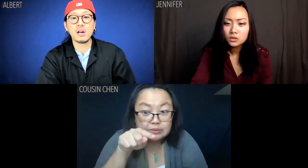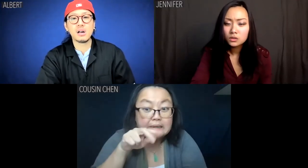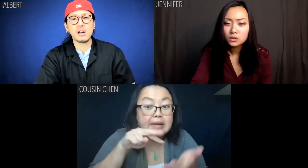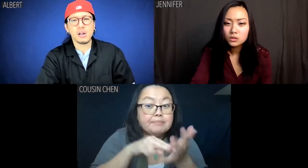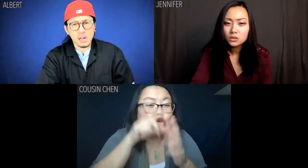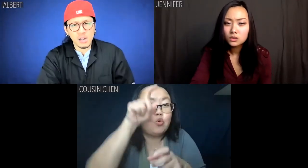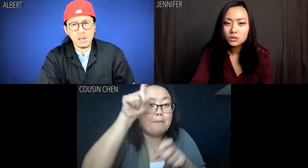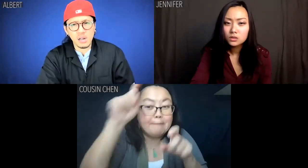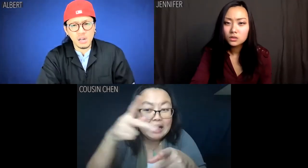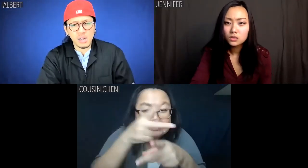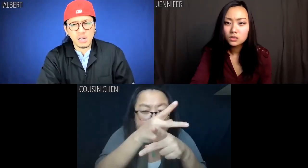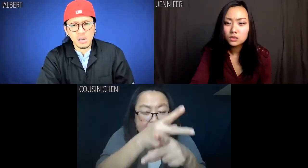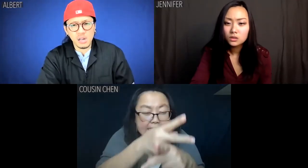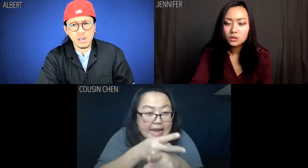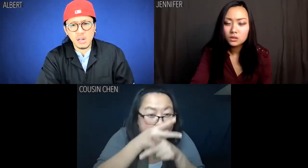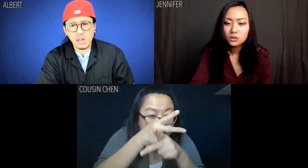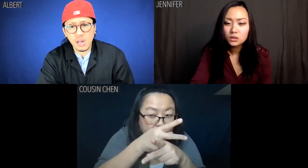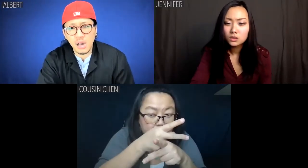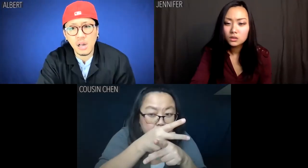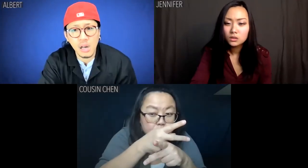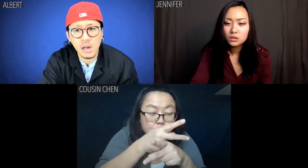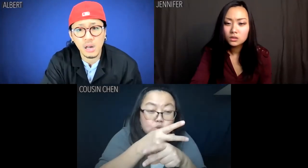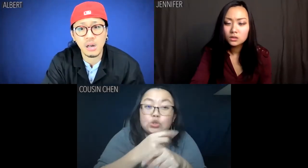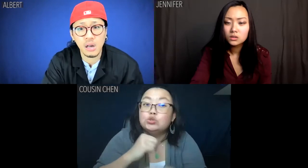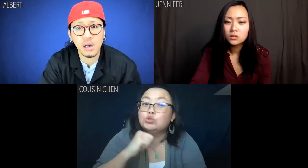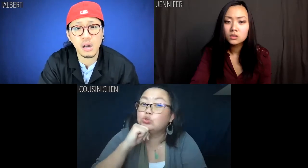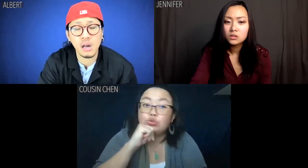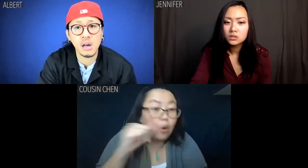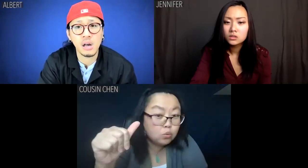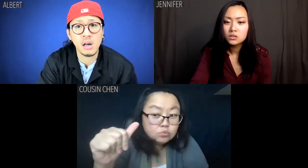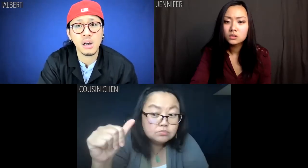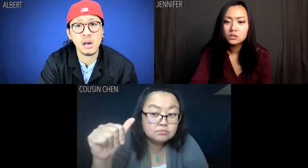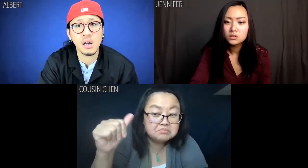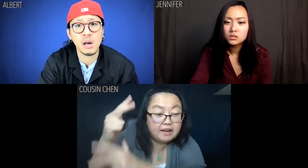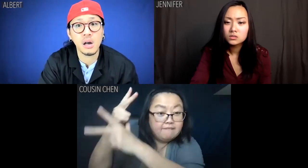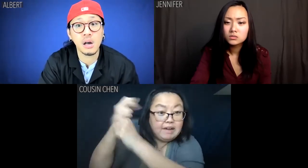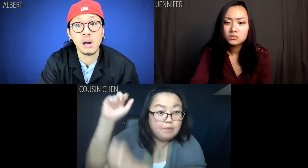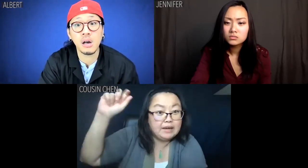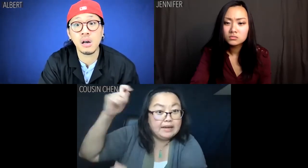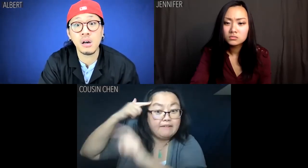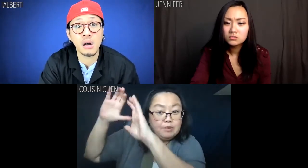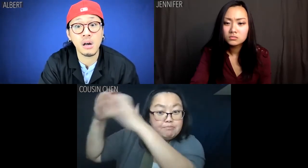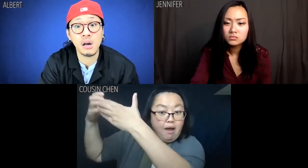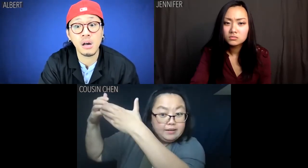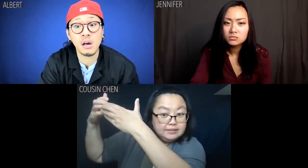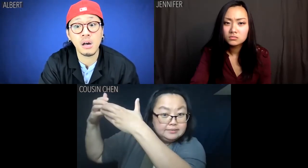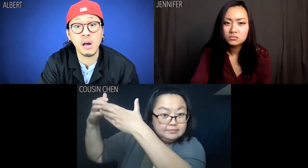Always be on your guard and don't fuck with the party.